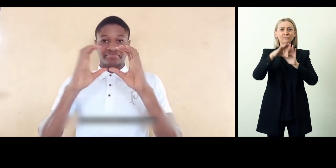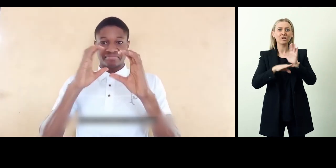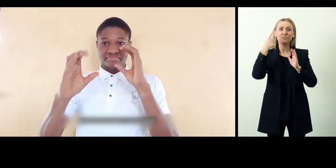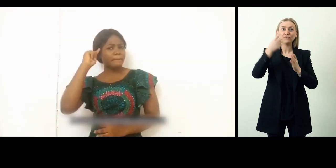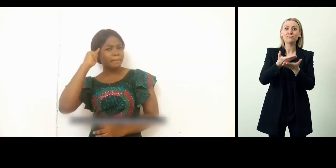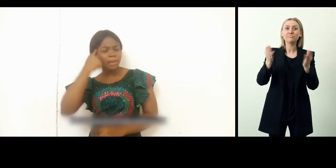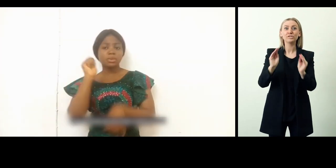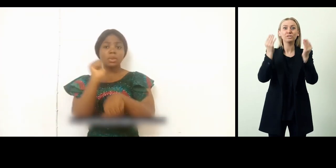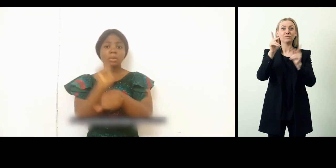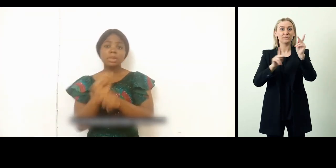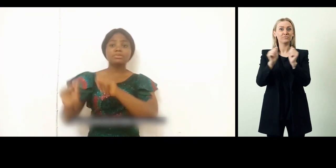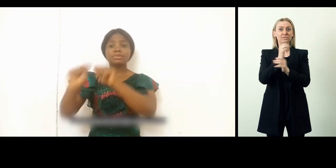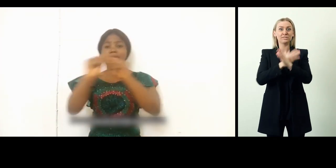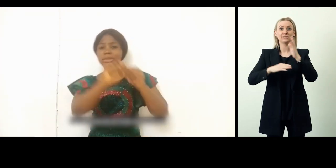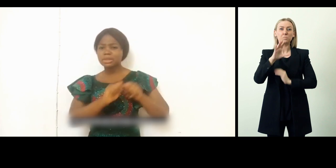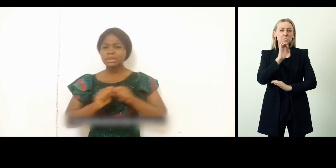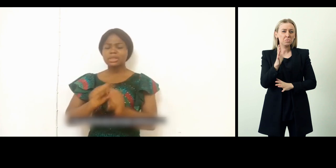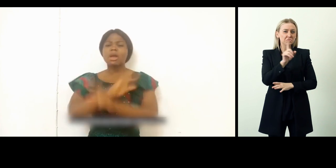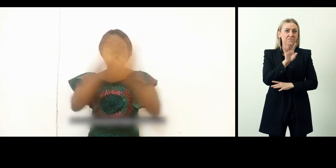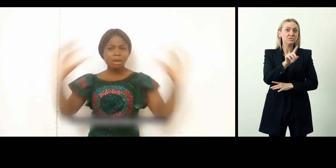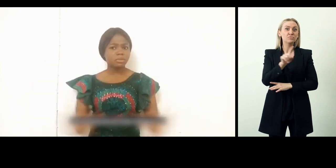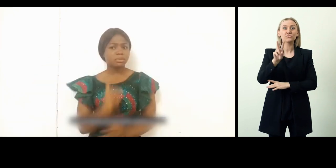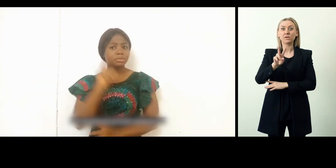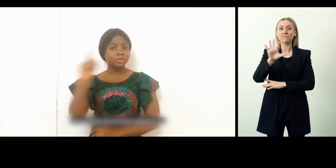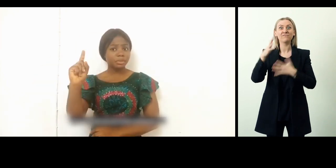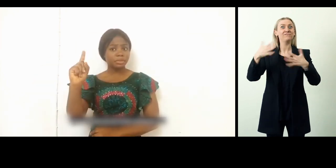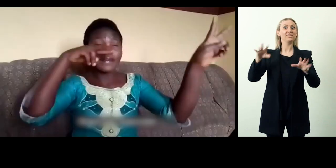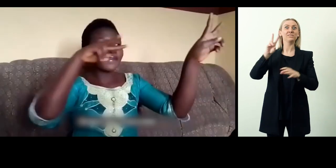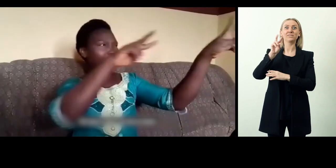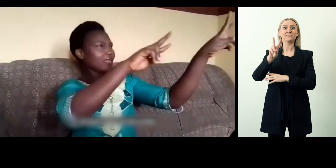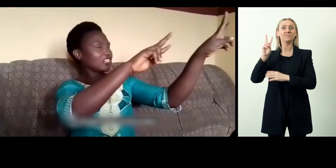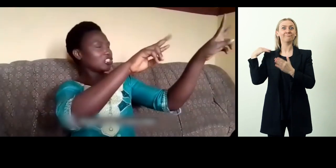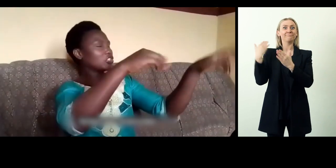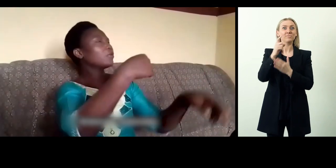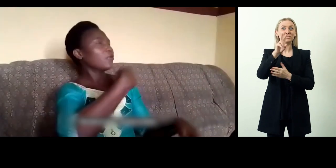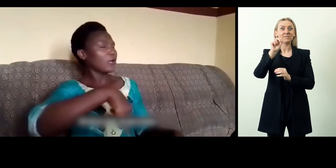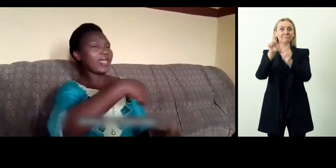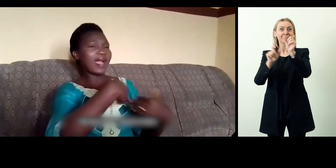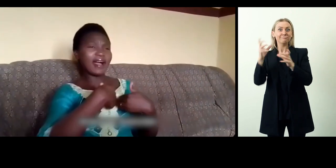for young people with disabilities aged 14 to 25. By 2022, there were 120 graduates.